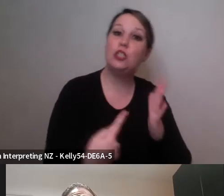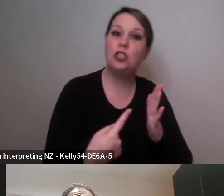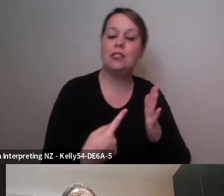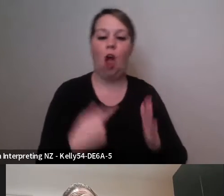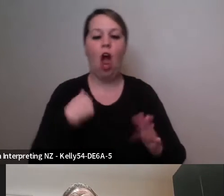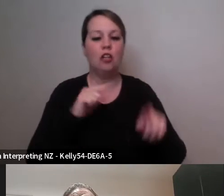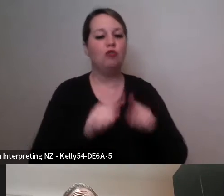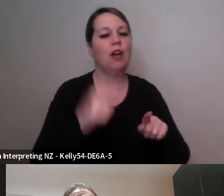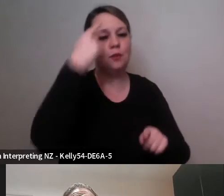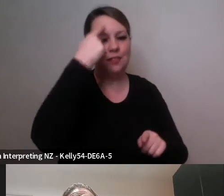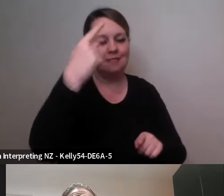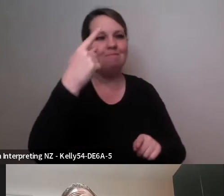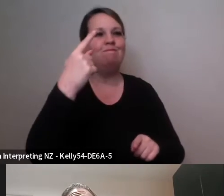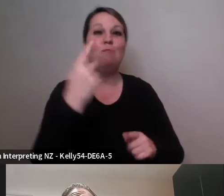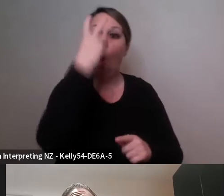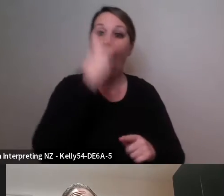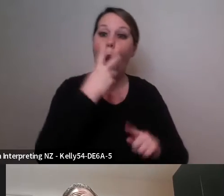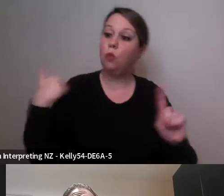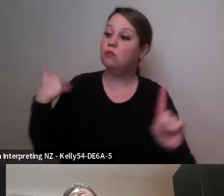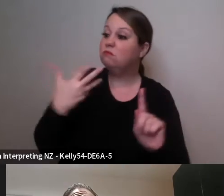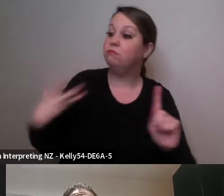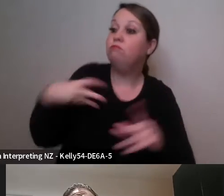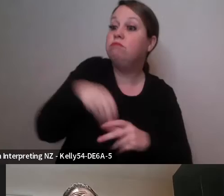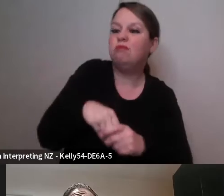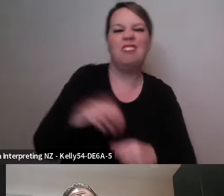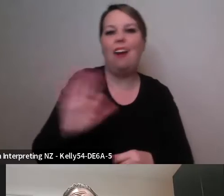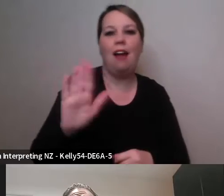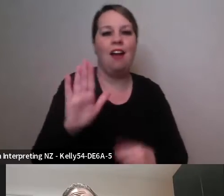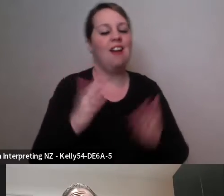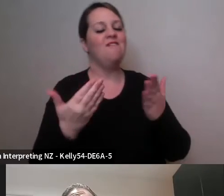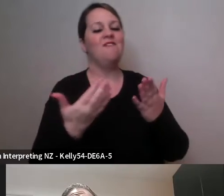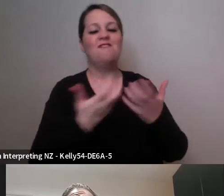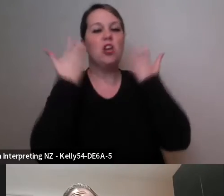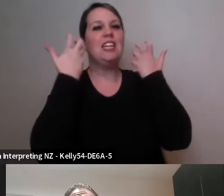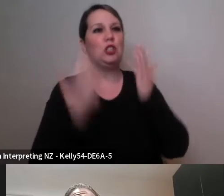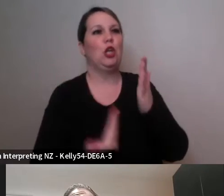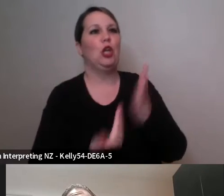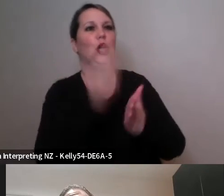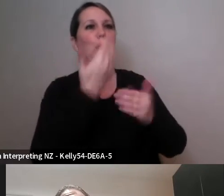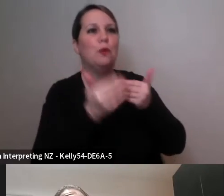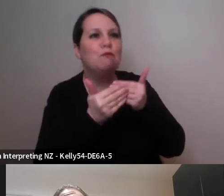new pages of unwritten words and language and movement to to see what could happen next.